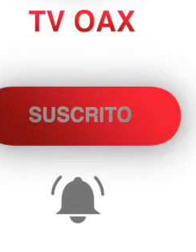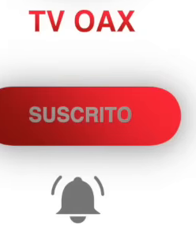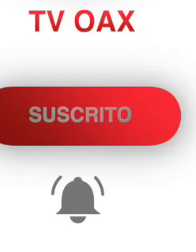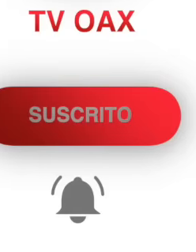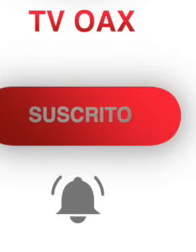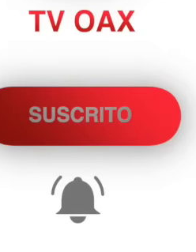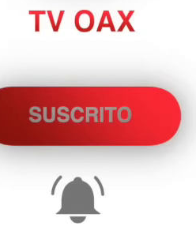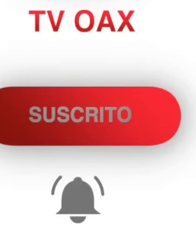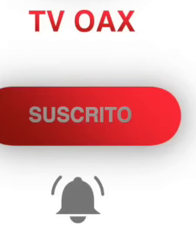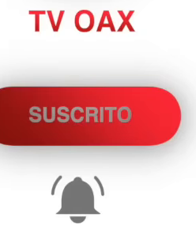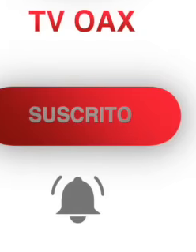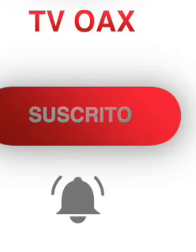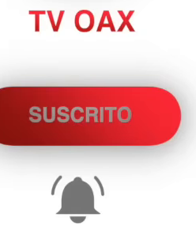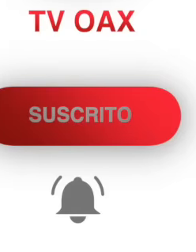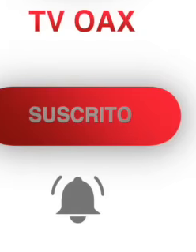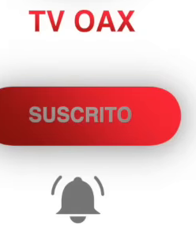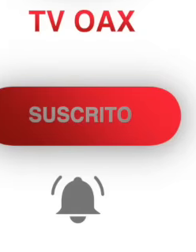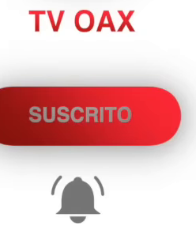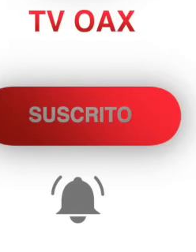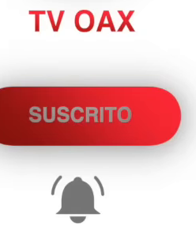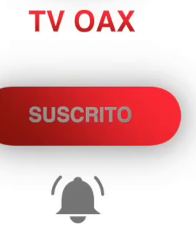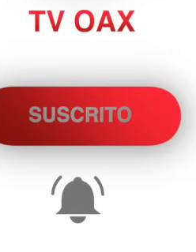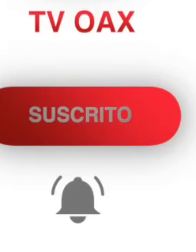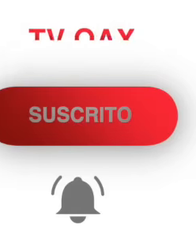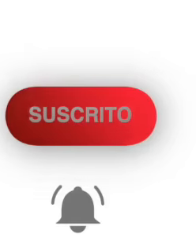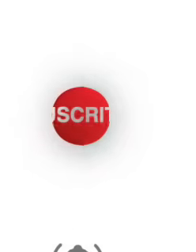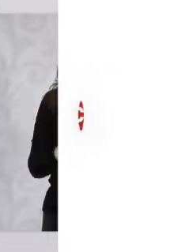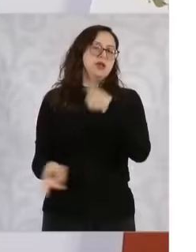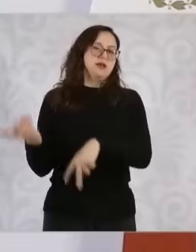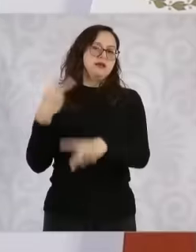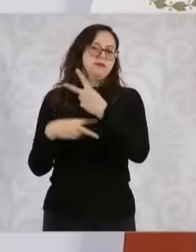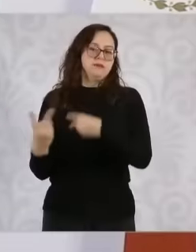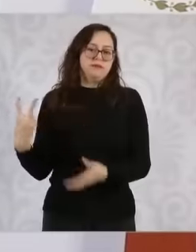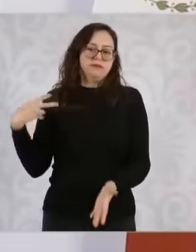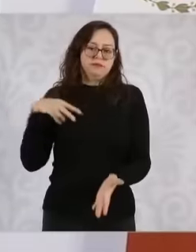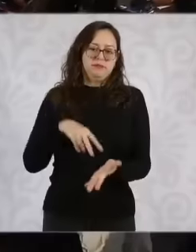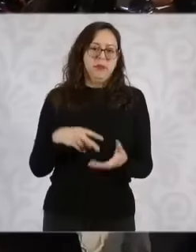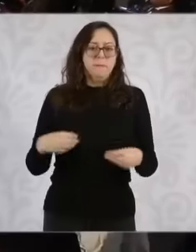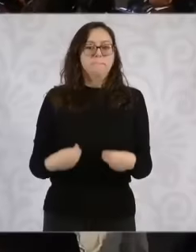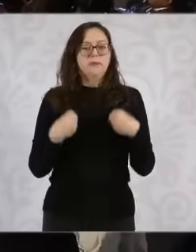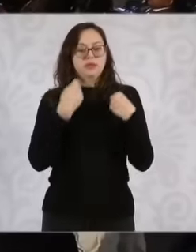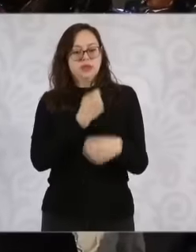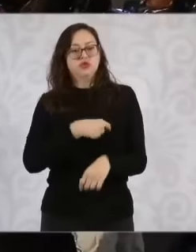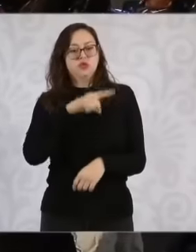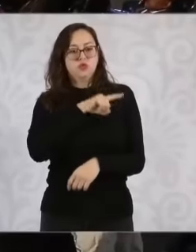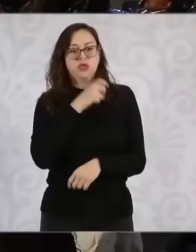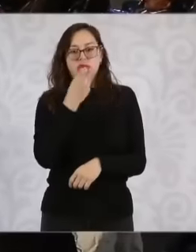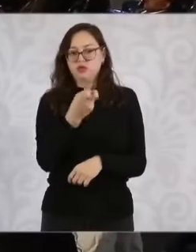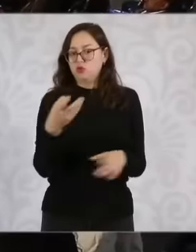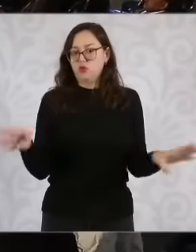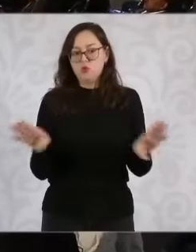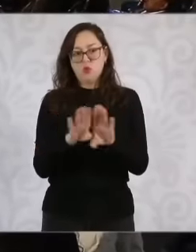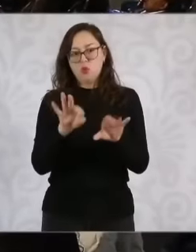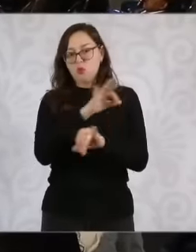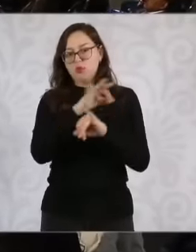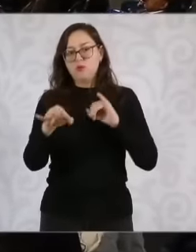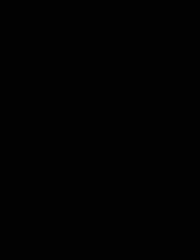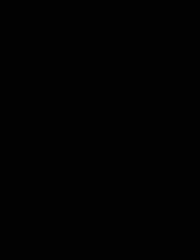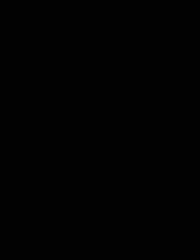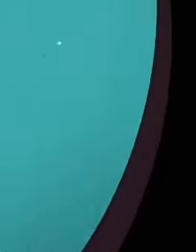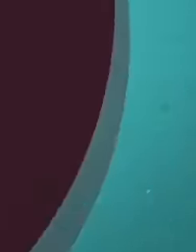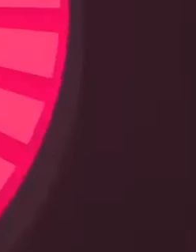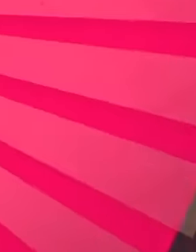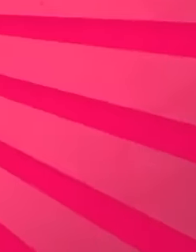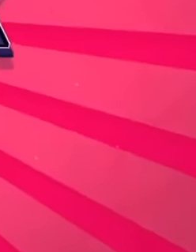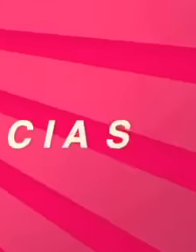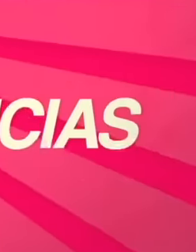a person is going to come to be able to talk about healthy life we then close the morning with that